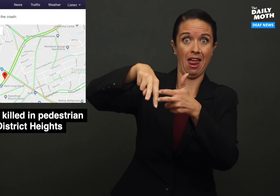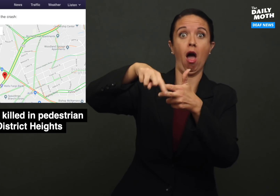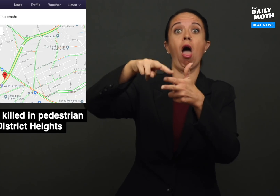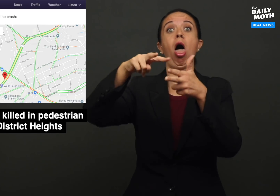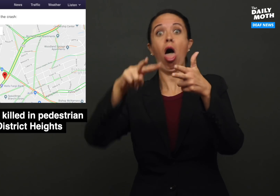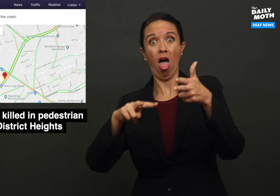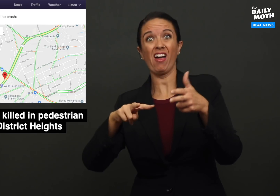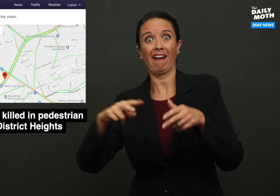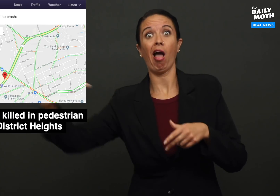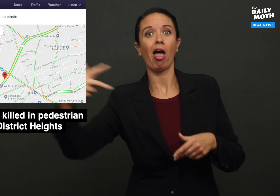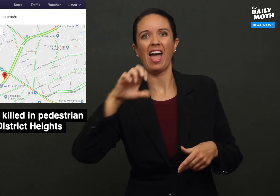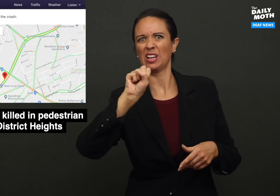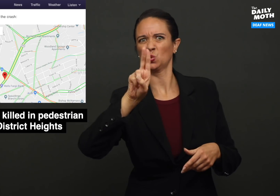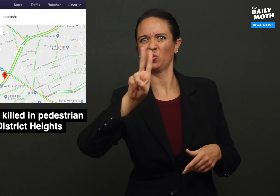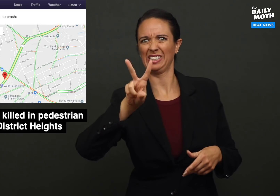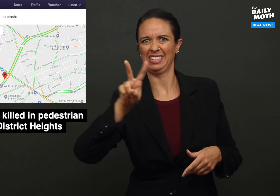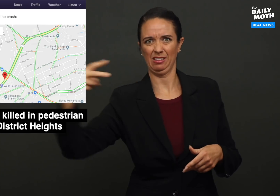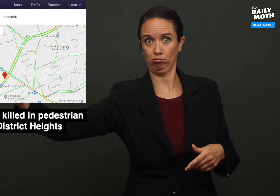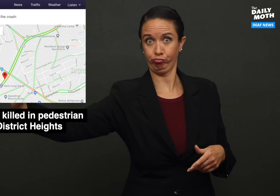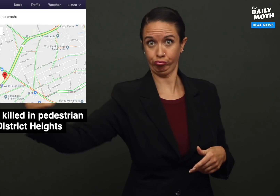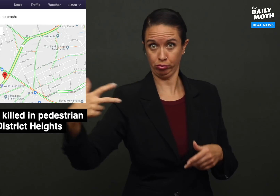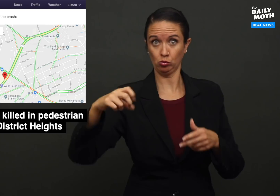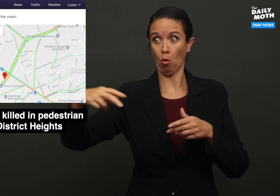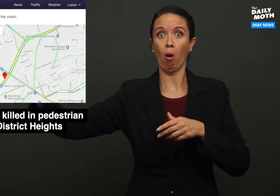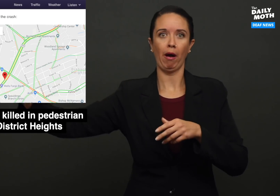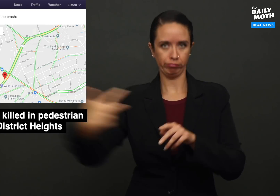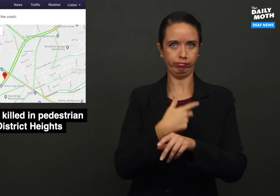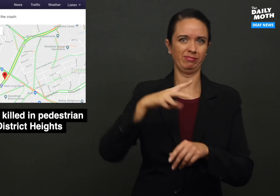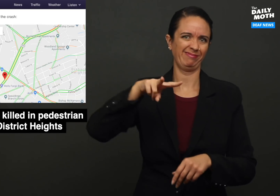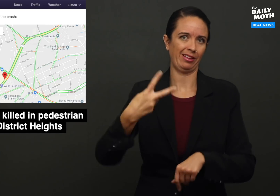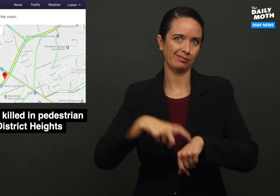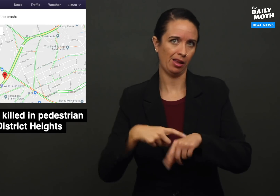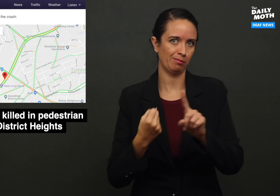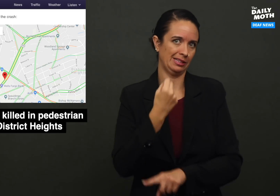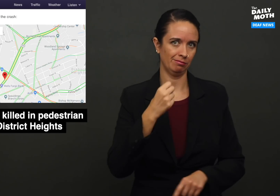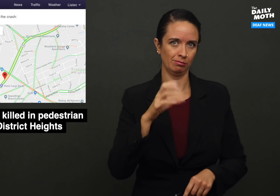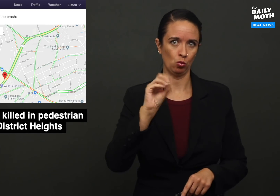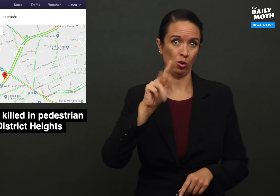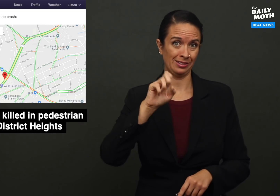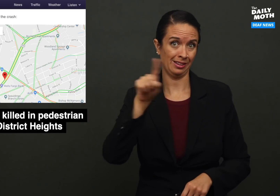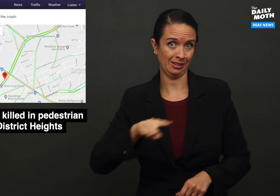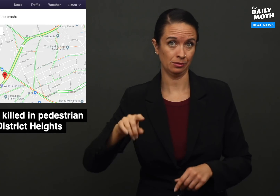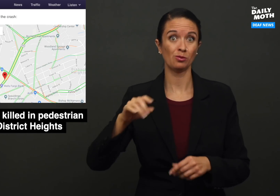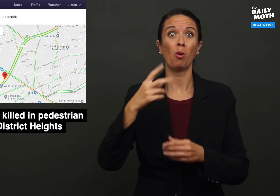Cortez fell to the ground, and then an SUV coming from the opposite direction hit him.